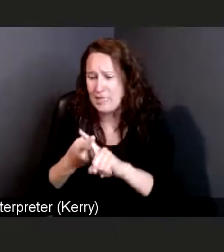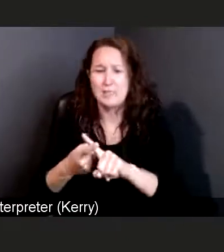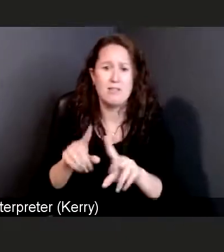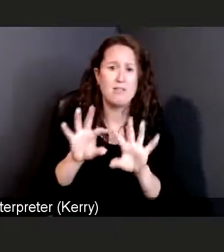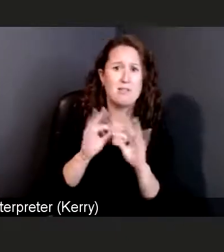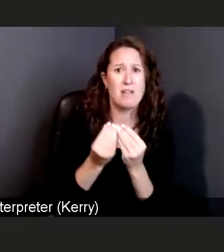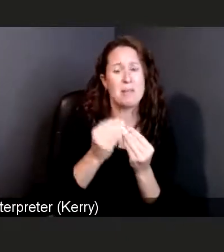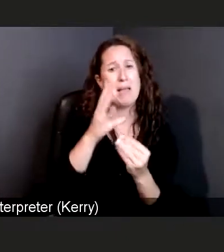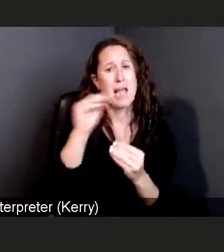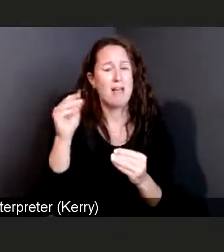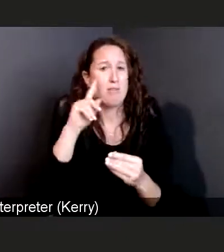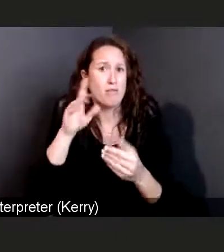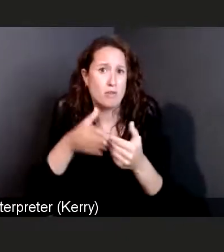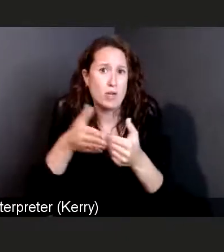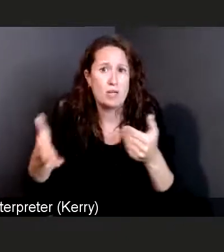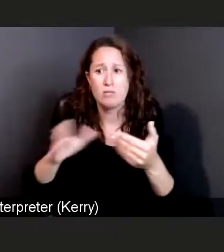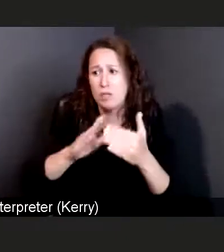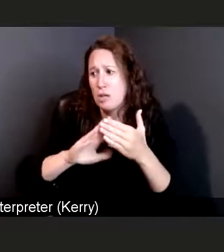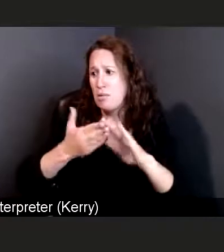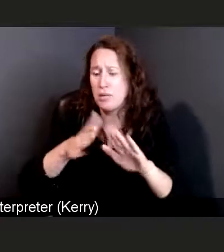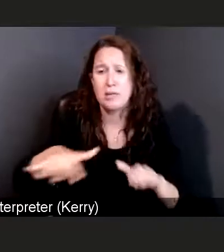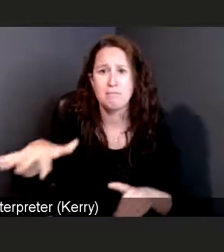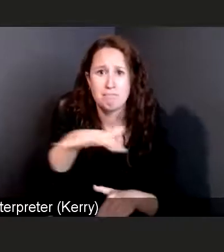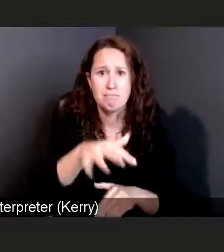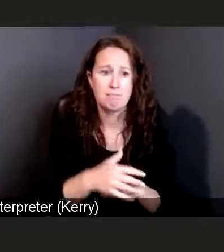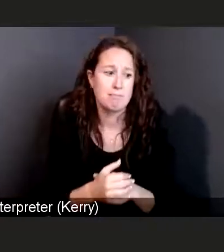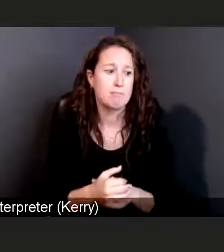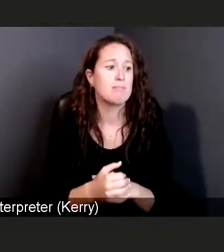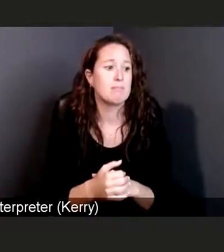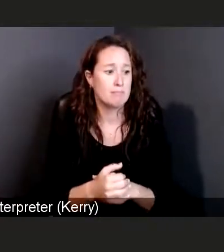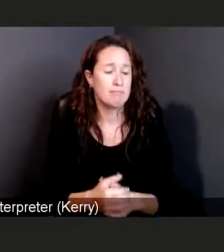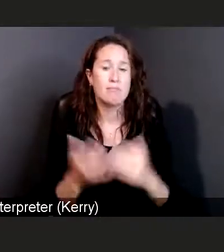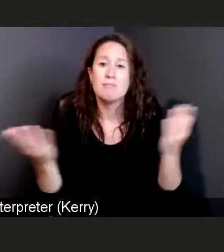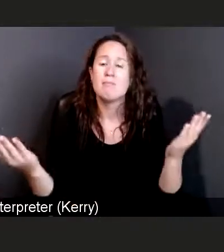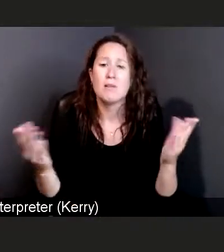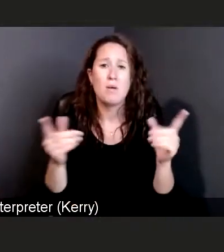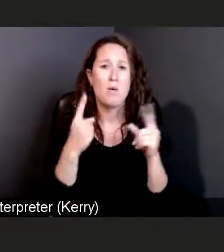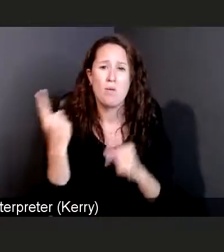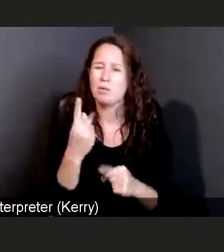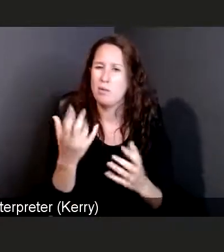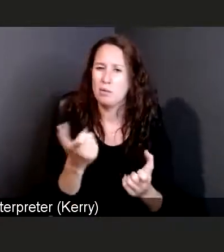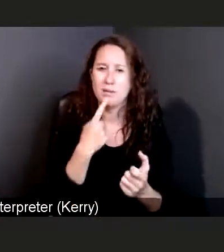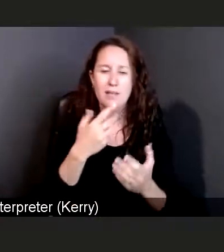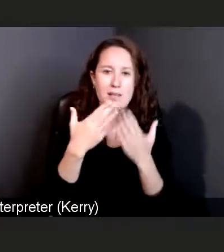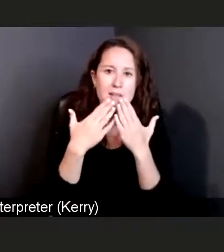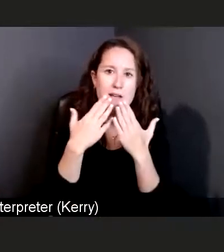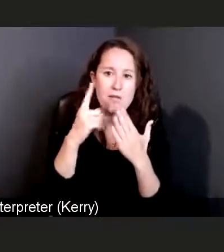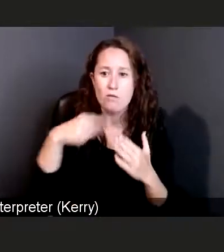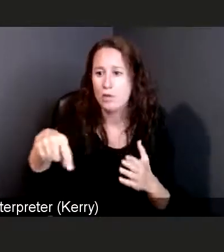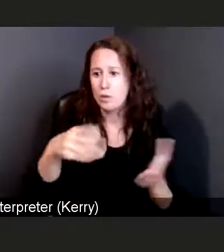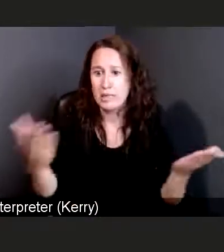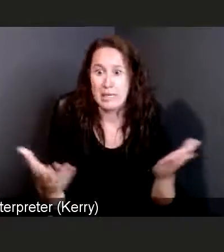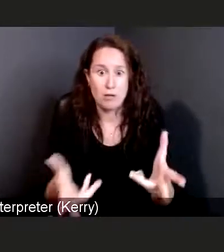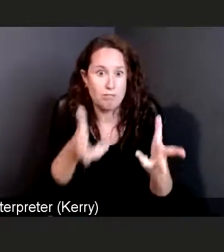As always, I wanna thank all of you who are listening for your ongoing support of Beebe Healthcare,